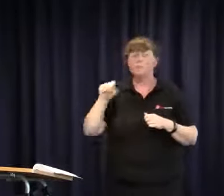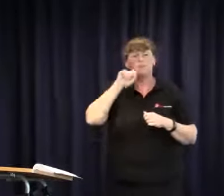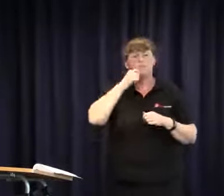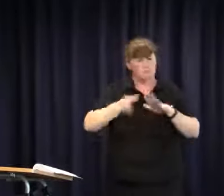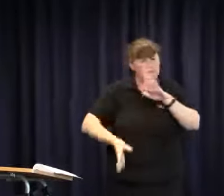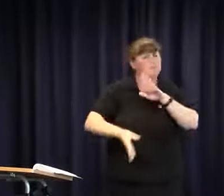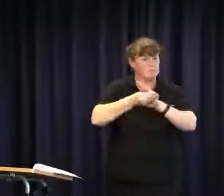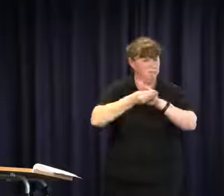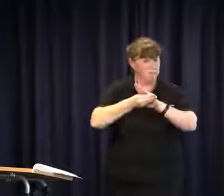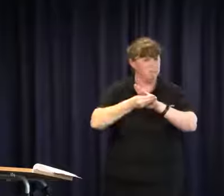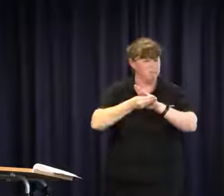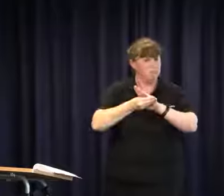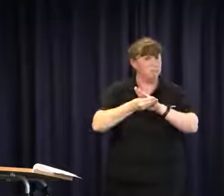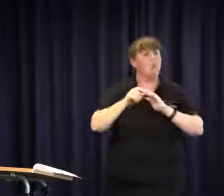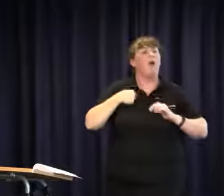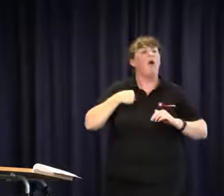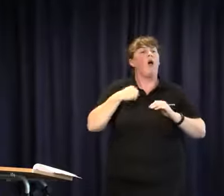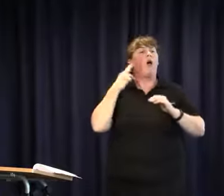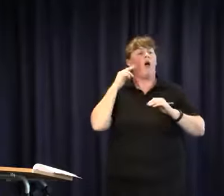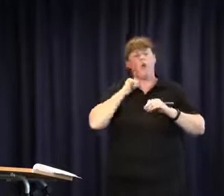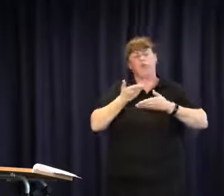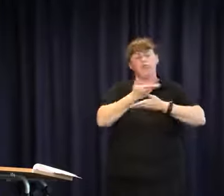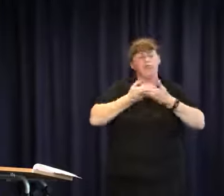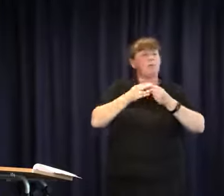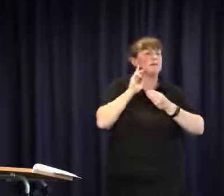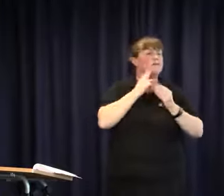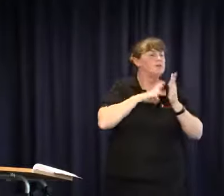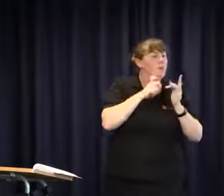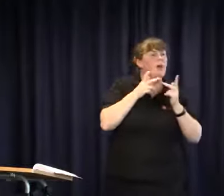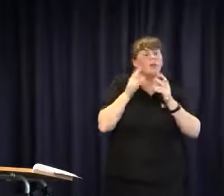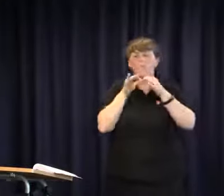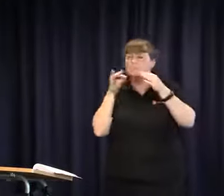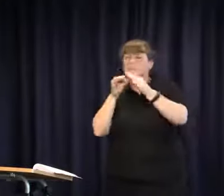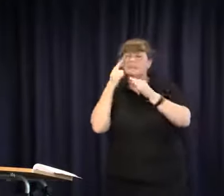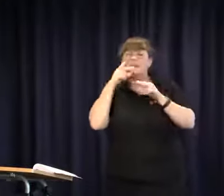in this forum. All the information has been recorded and we'll have a conversation with